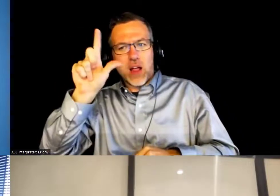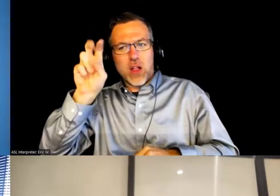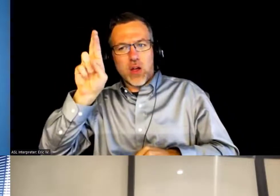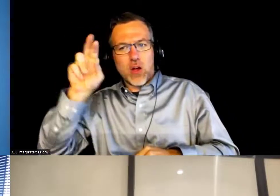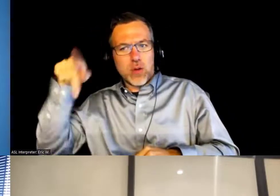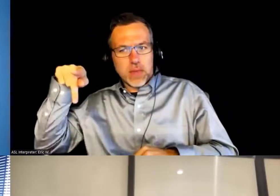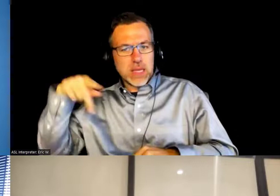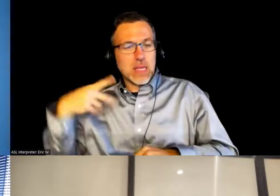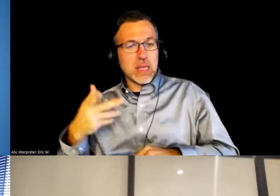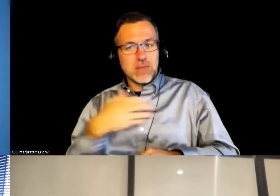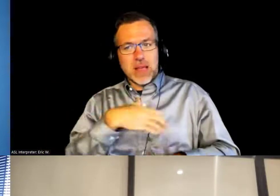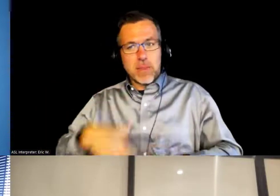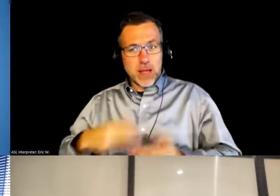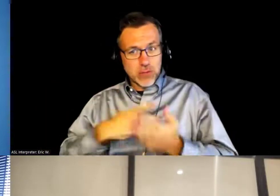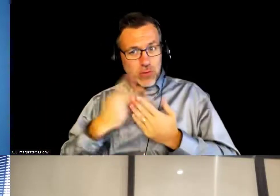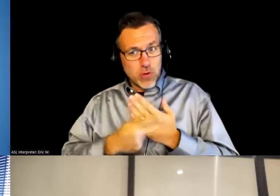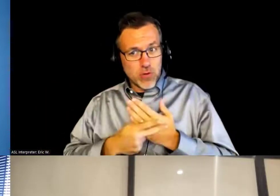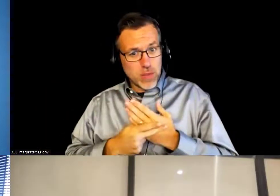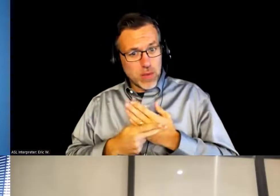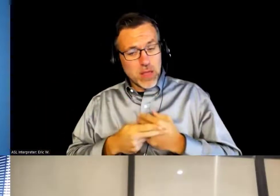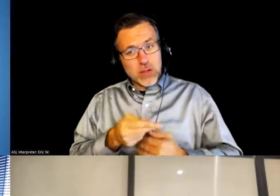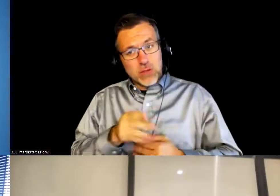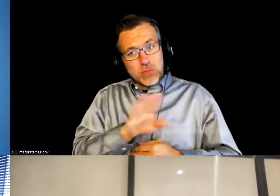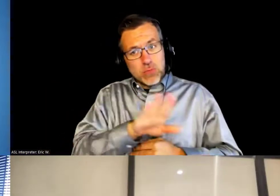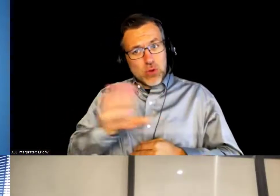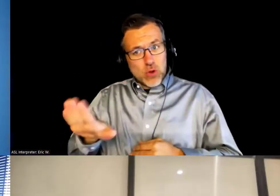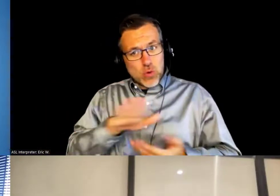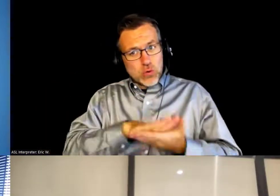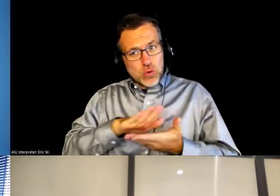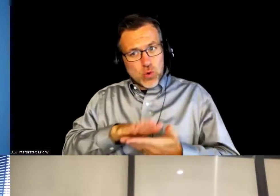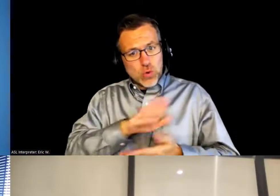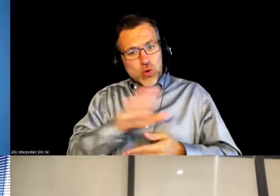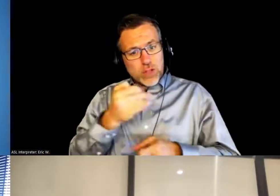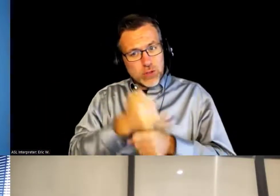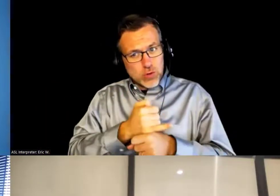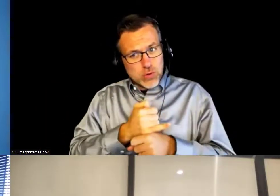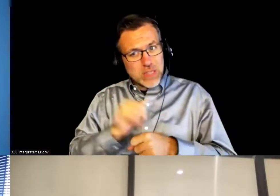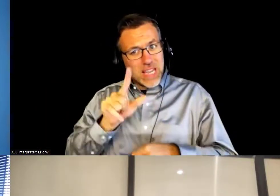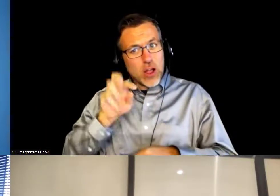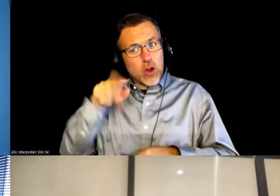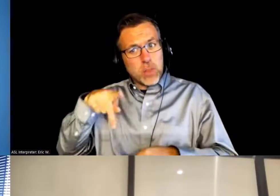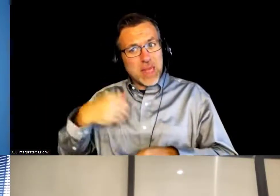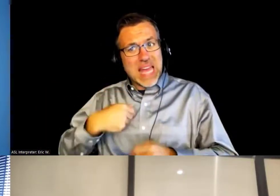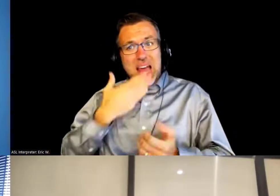Would you say that you guys have a good .. . LRP has a good reputation at your home institution?